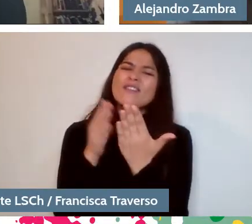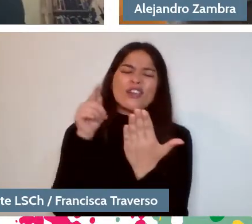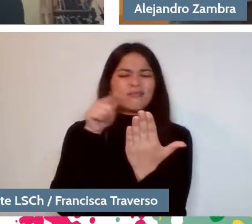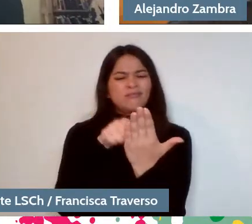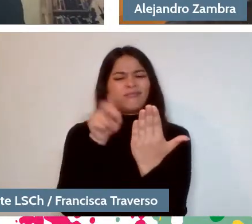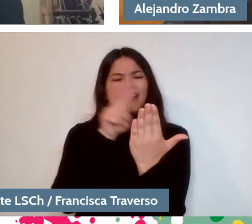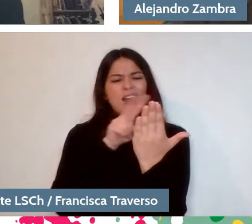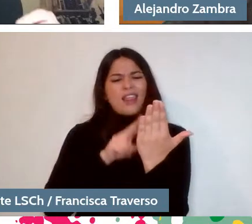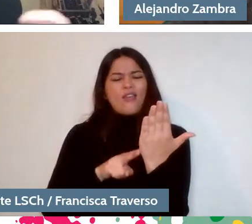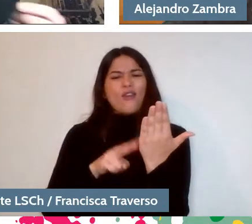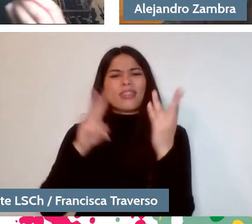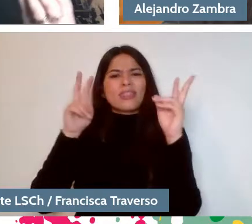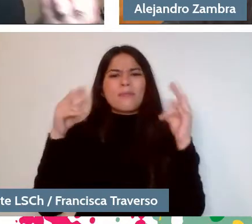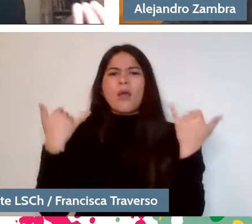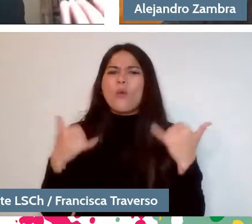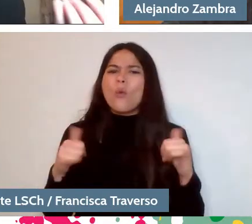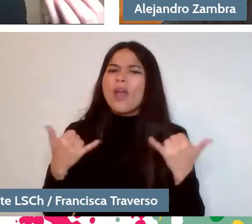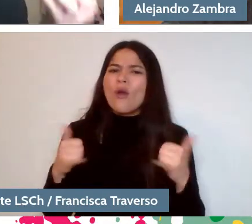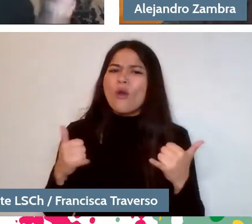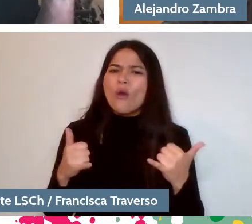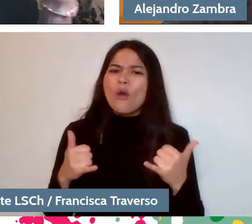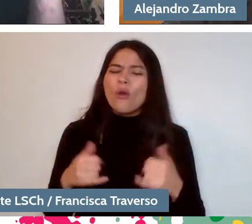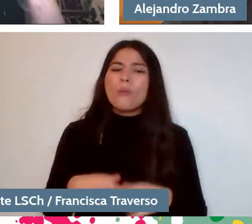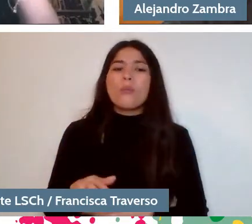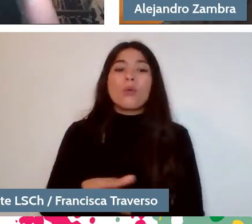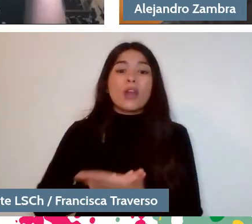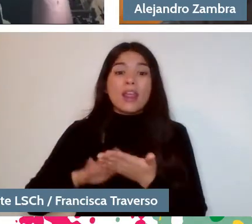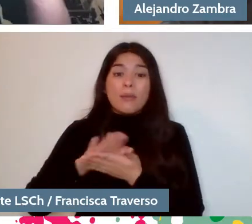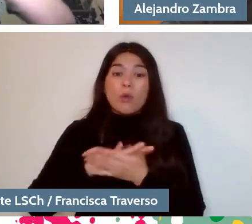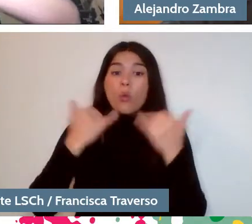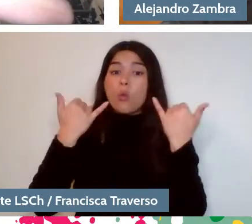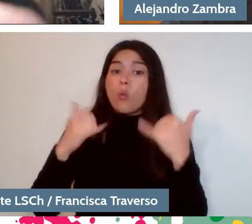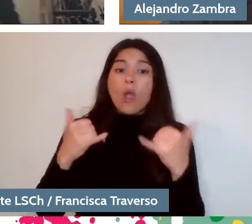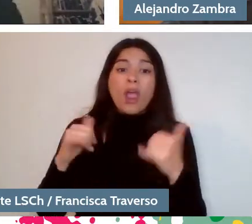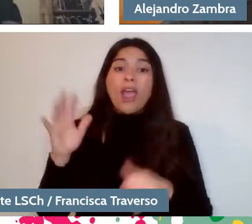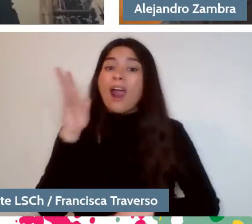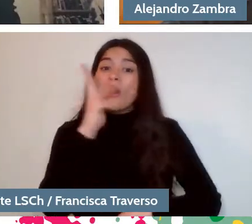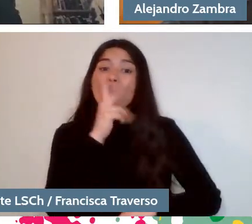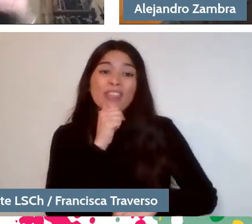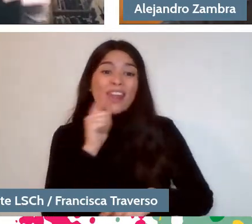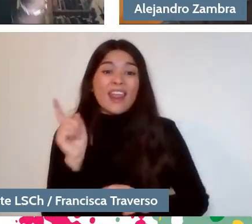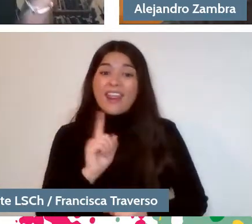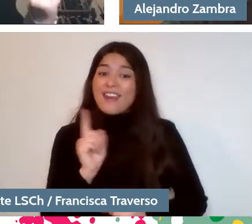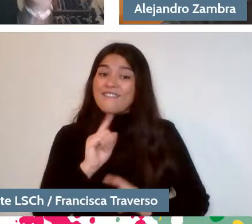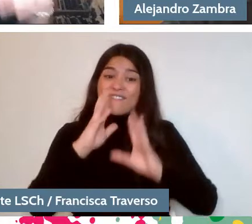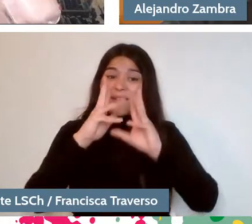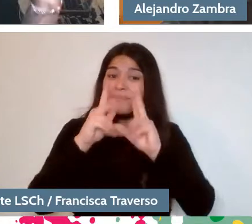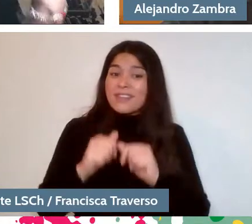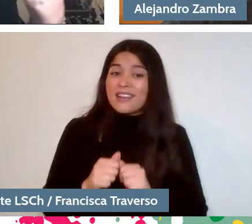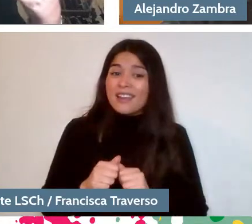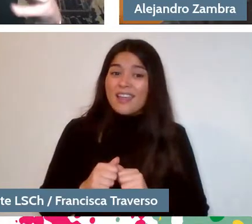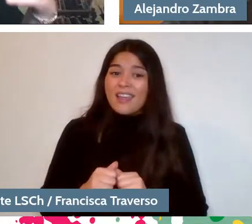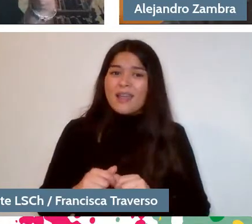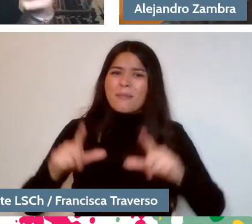related to playing at not having a family on several occasions, at different times in your books, the characters play at not having a family,